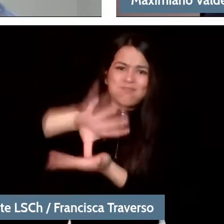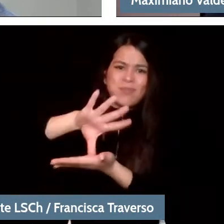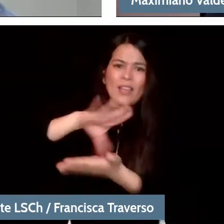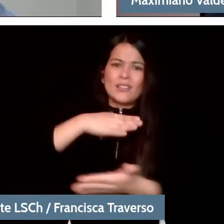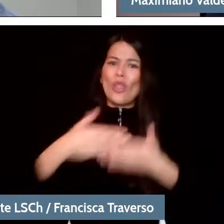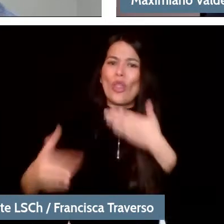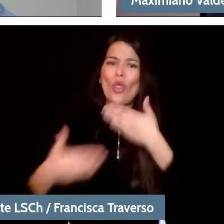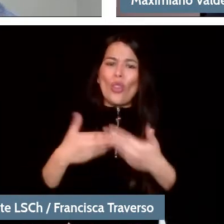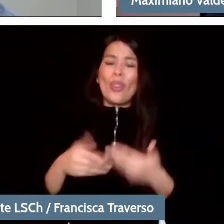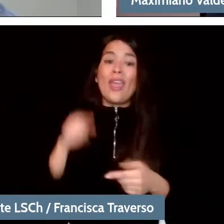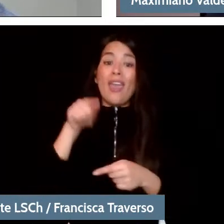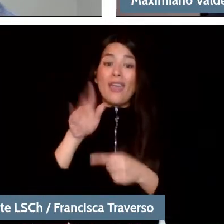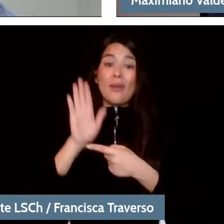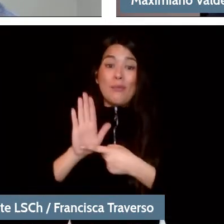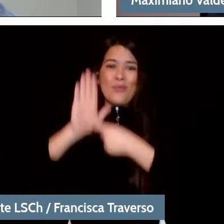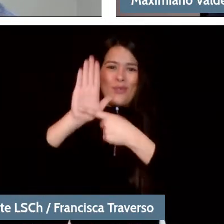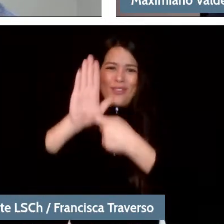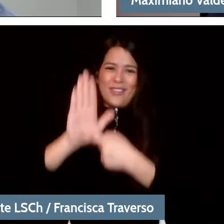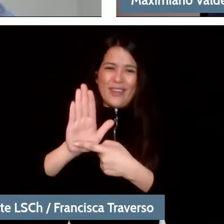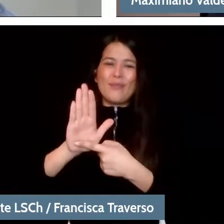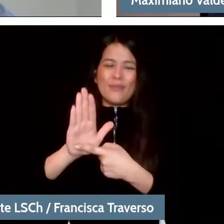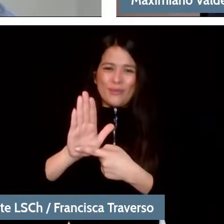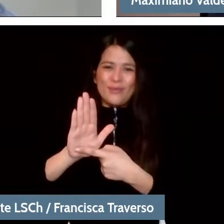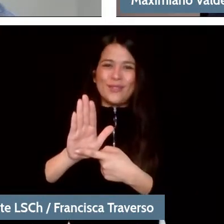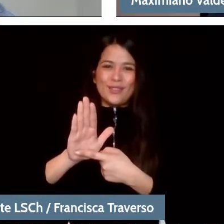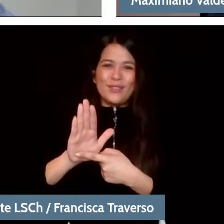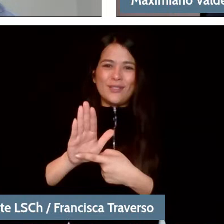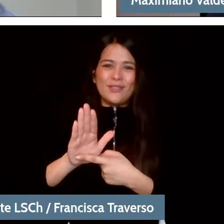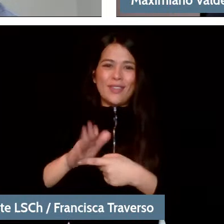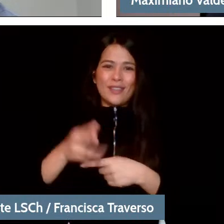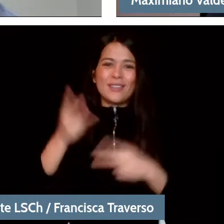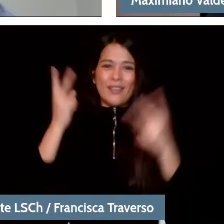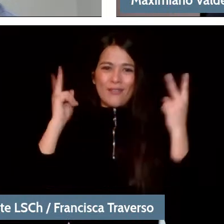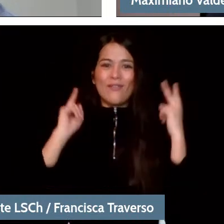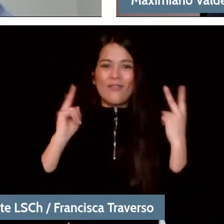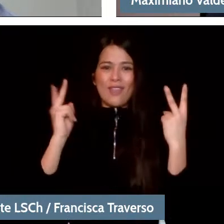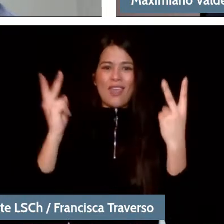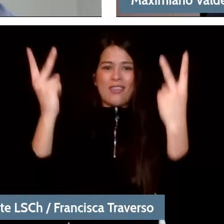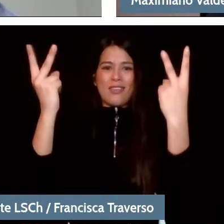and the trip was about that. Interesting, there are...